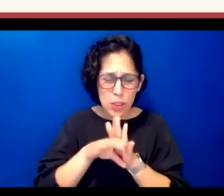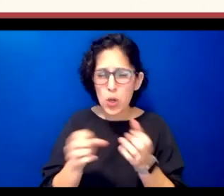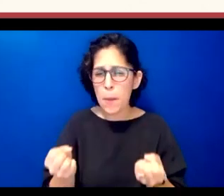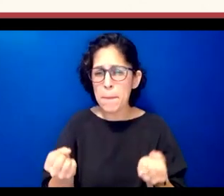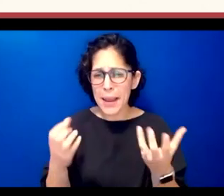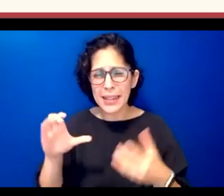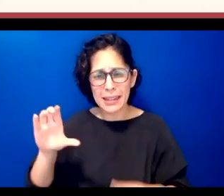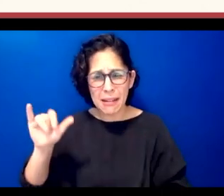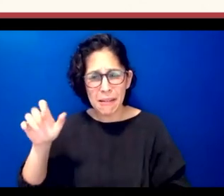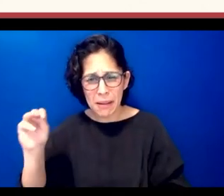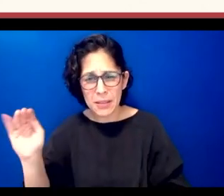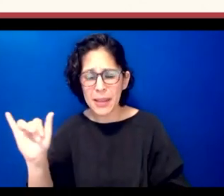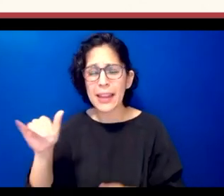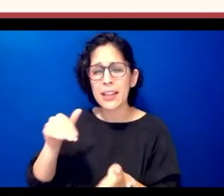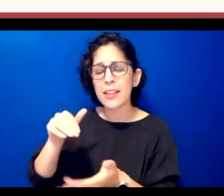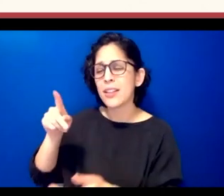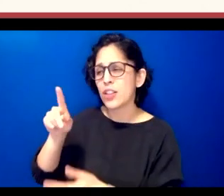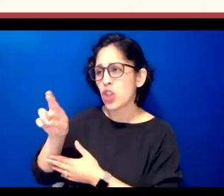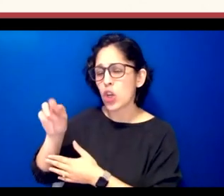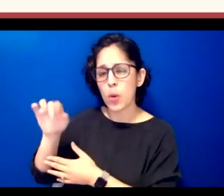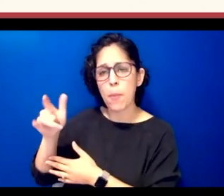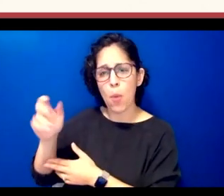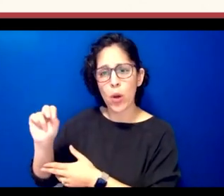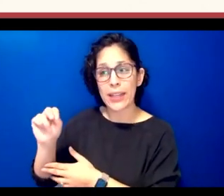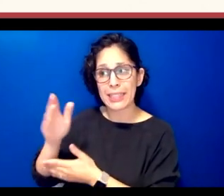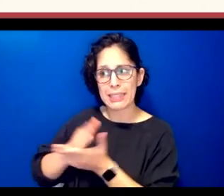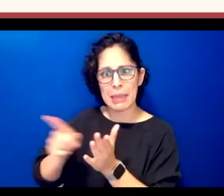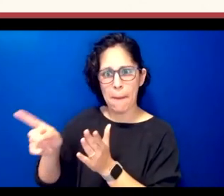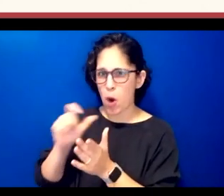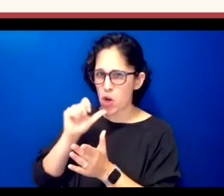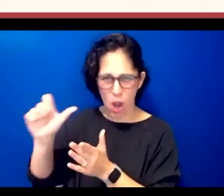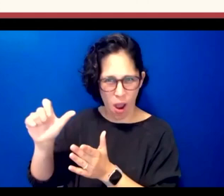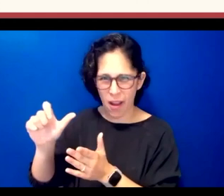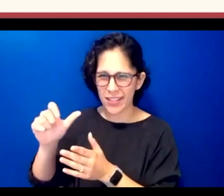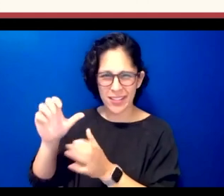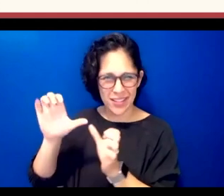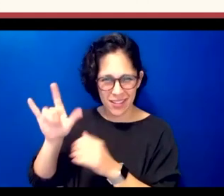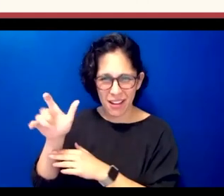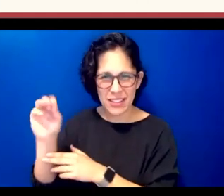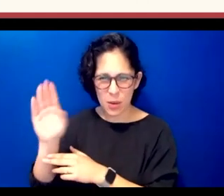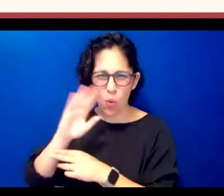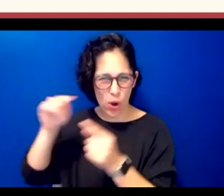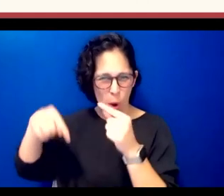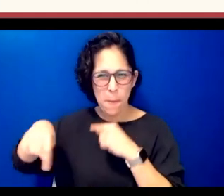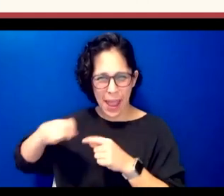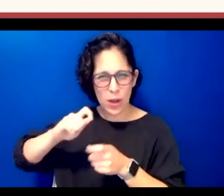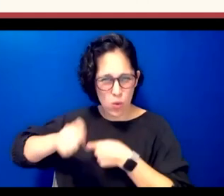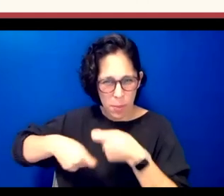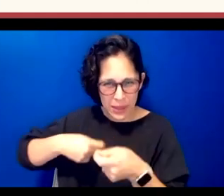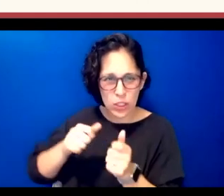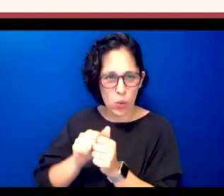eventually they'll all be chickasaw images that will actually create ourselves the focus